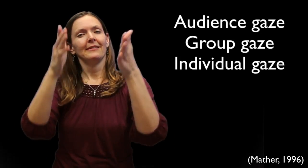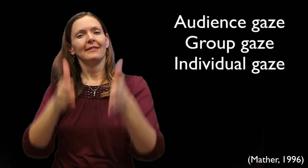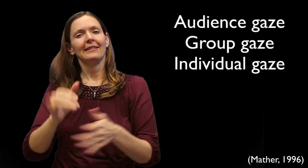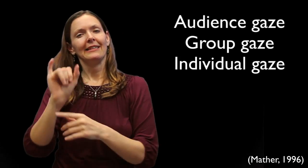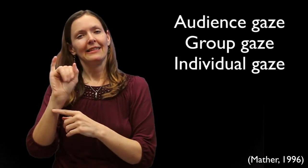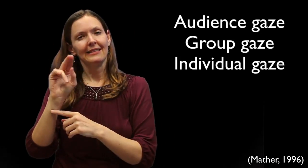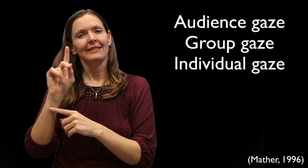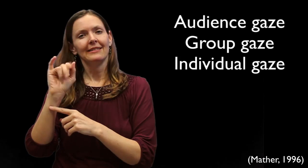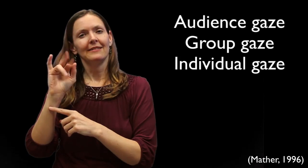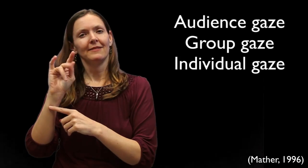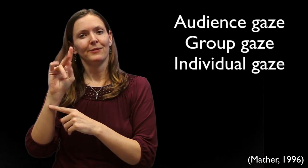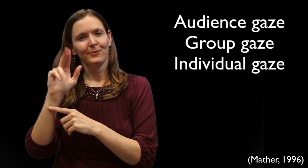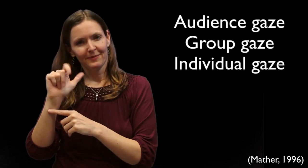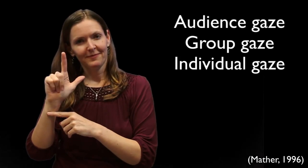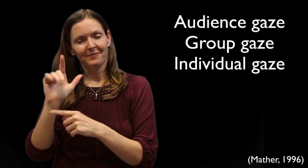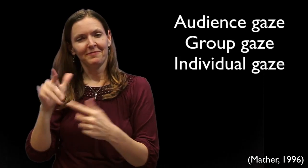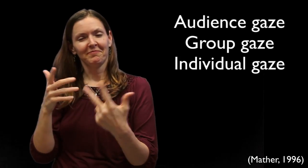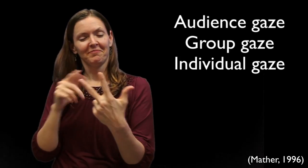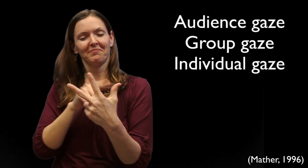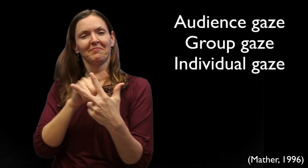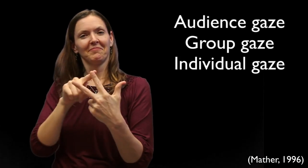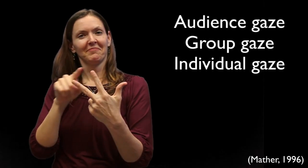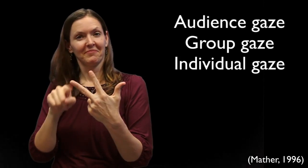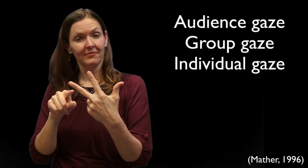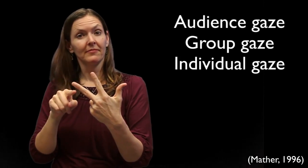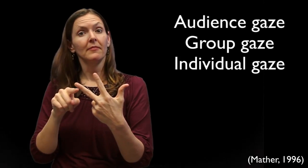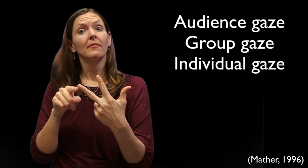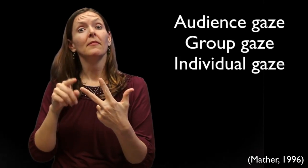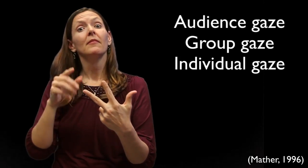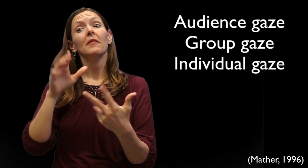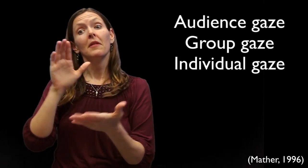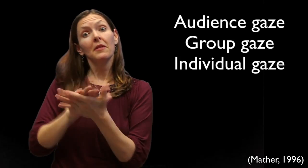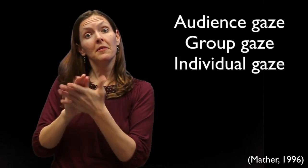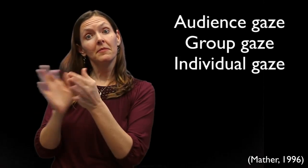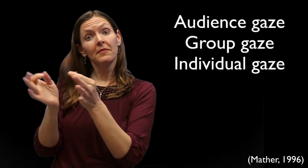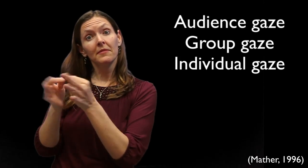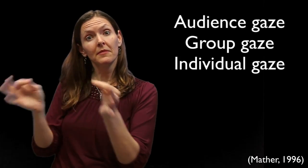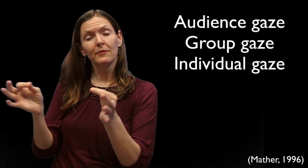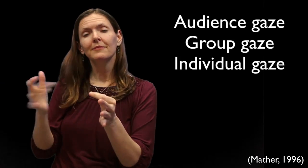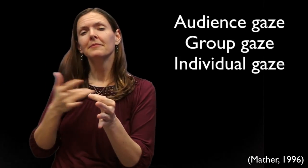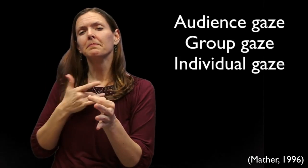gaze (Mather, 1996). Those are three examples of gaze used in academic settings - presenters are expected to